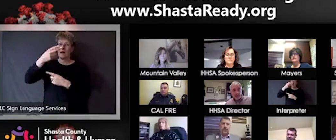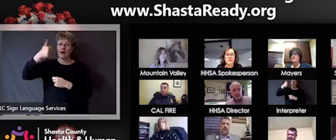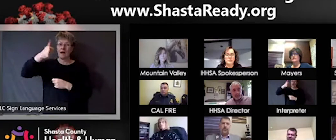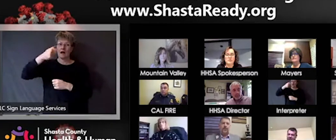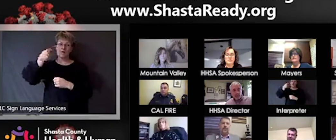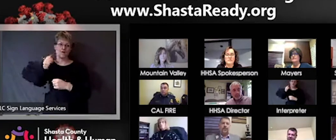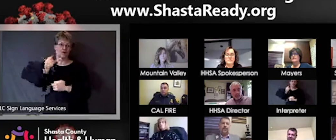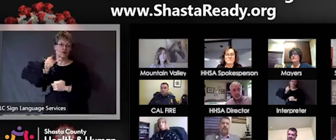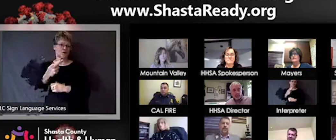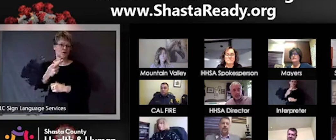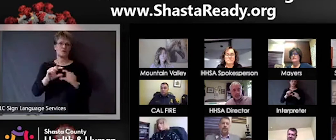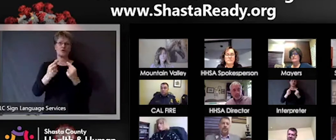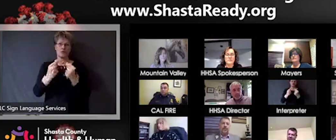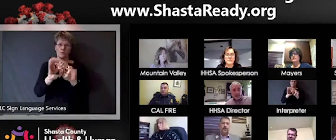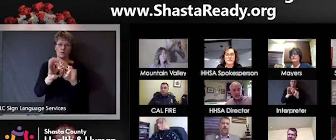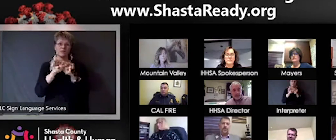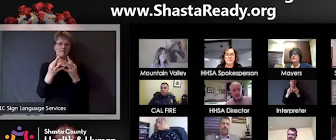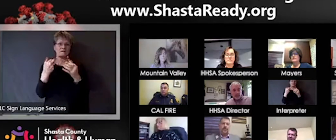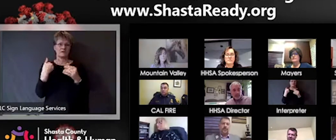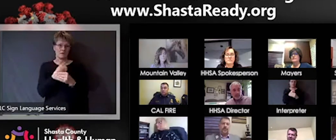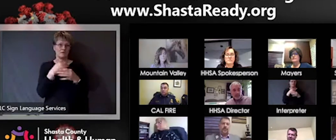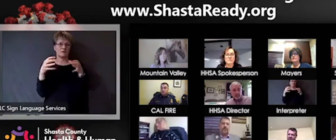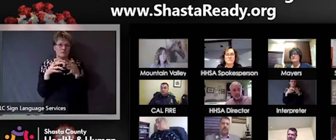Other questions?